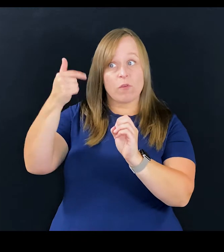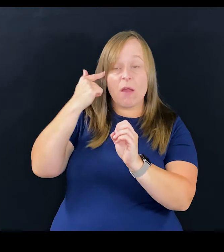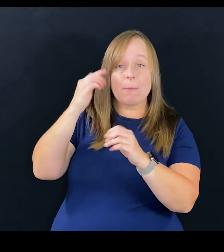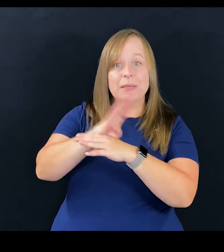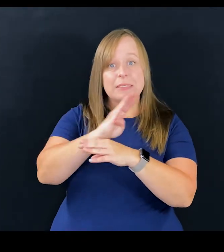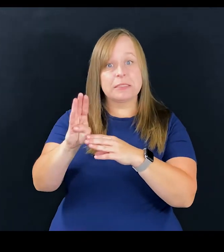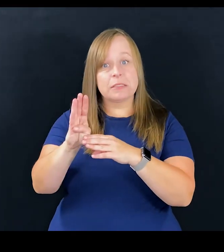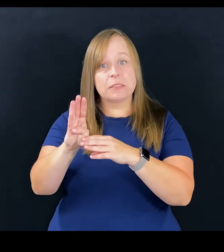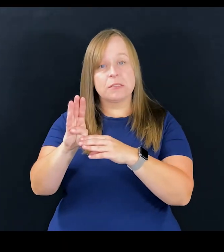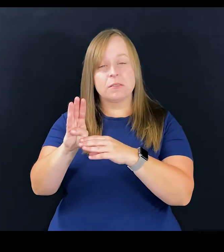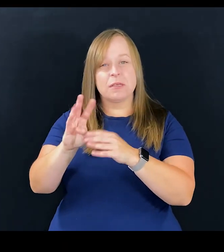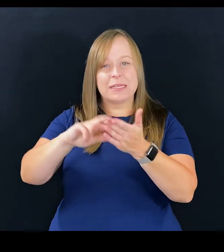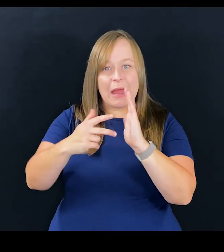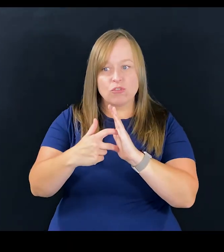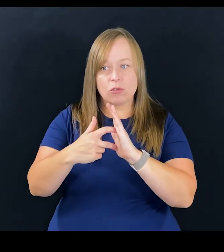ask more of business, to make an intentional act.